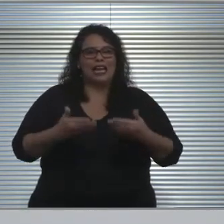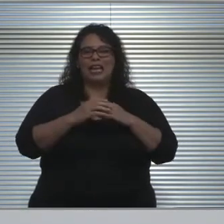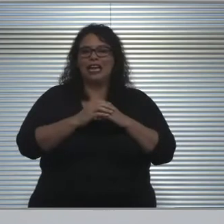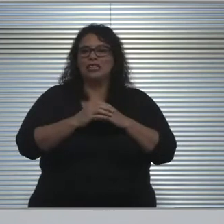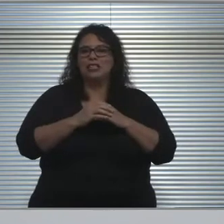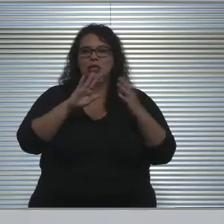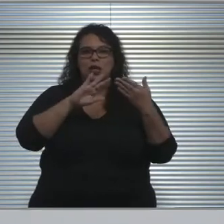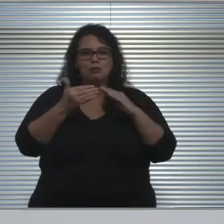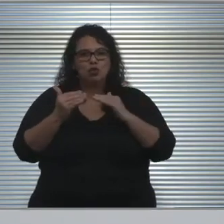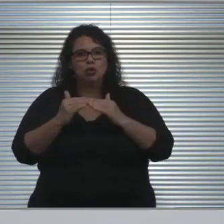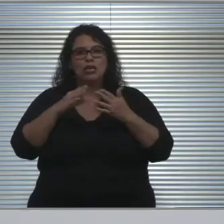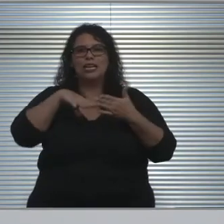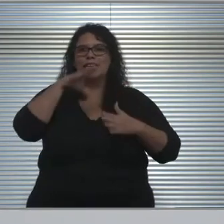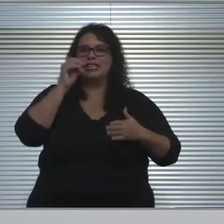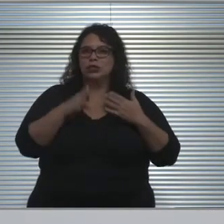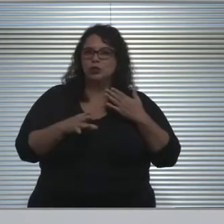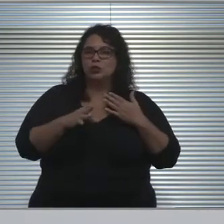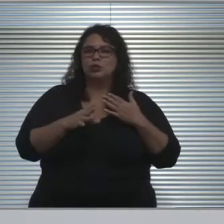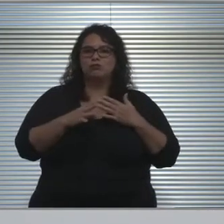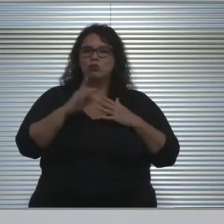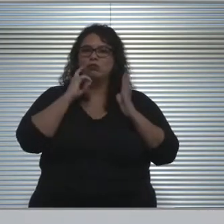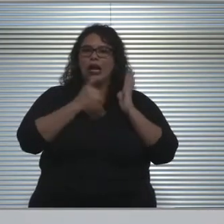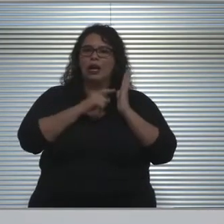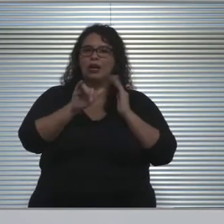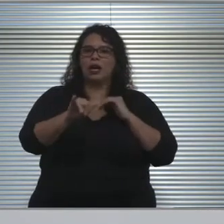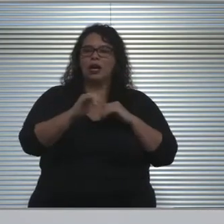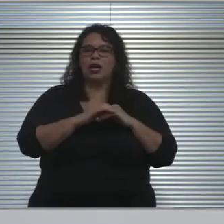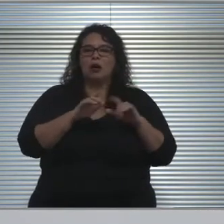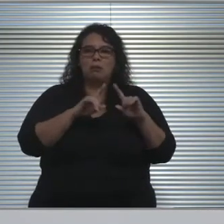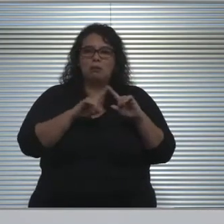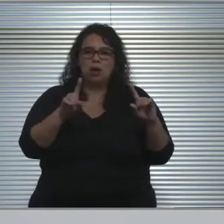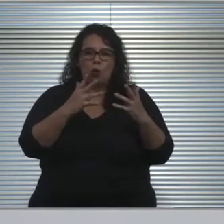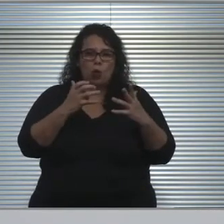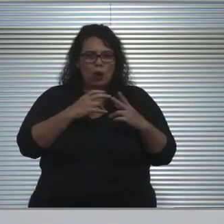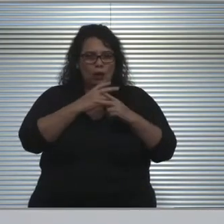and we acknowledged that. And the thing that we wanna proceed very carefully about,